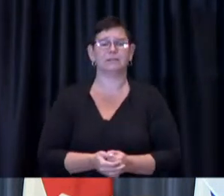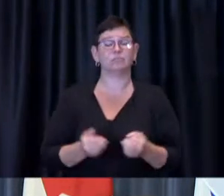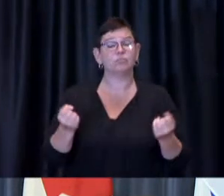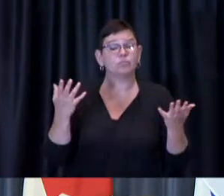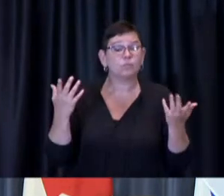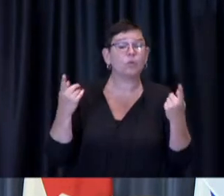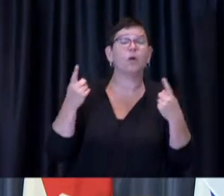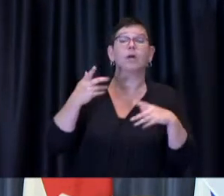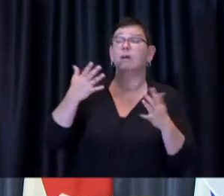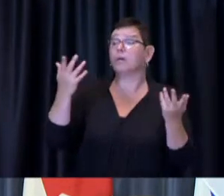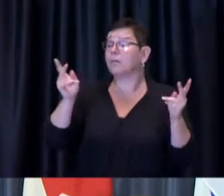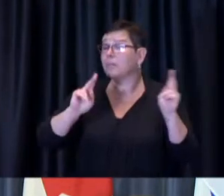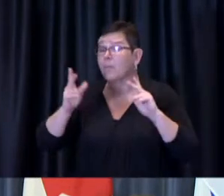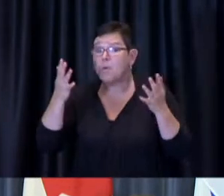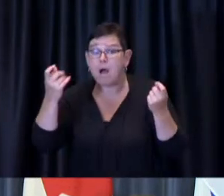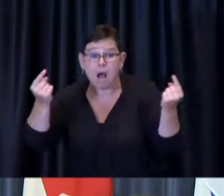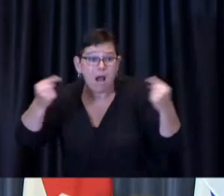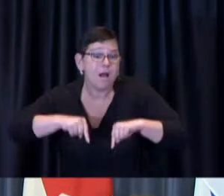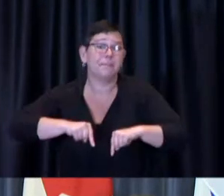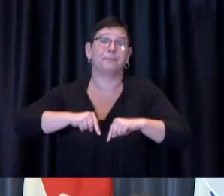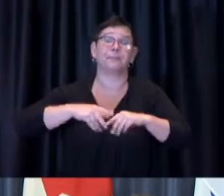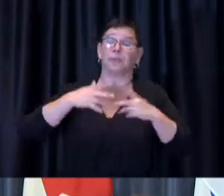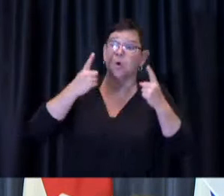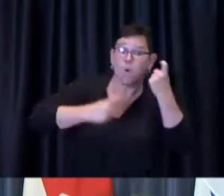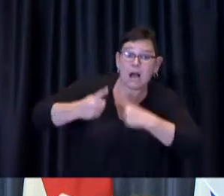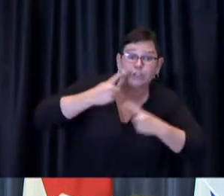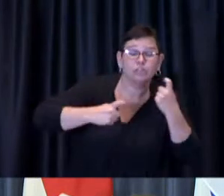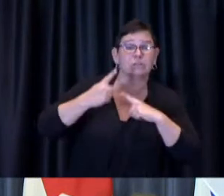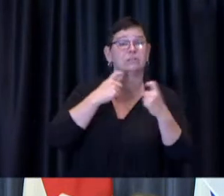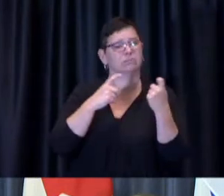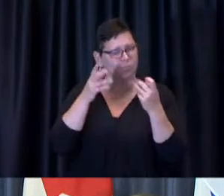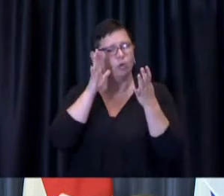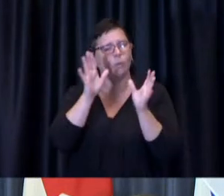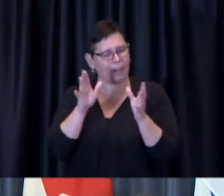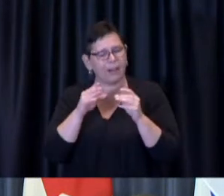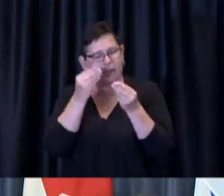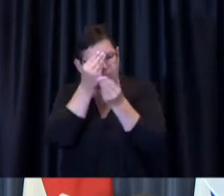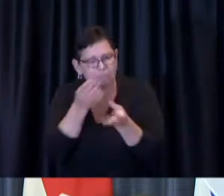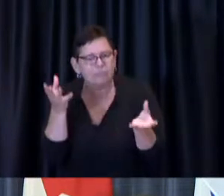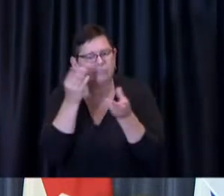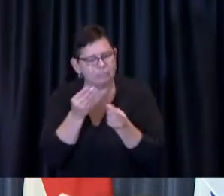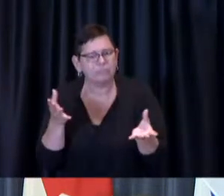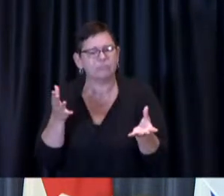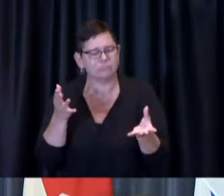on a go forward basis. But this is a good thing. It means that we're in a good place as a city uh